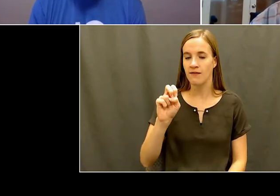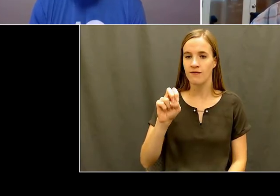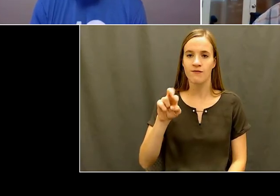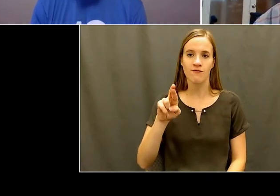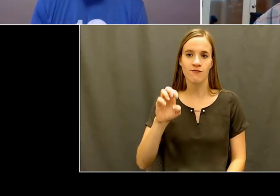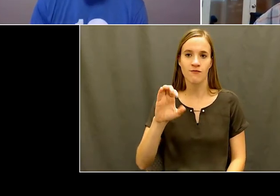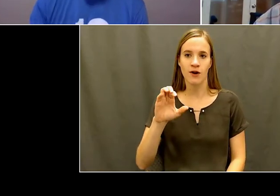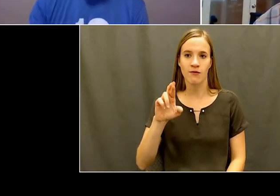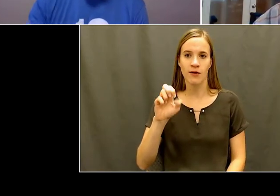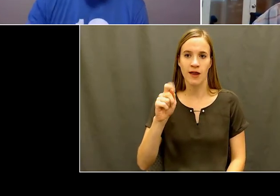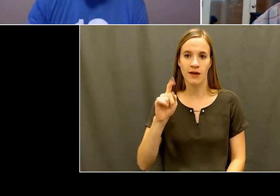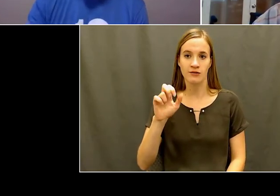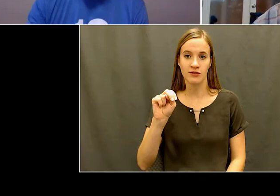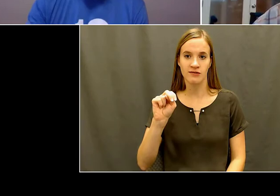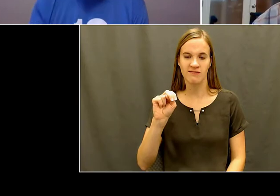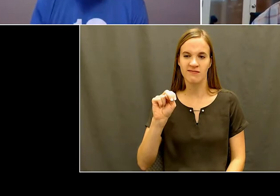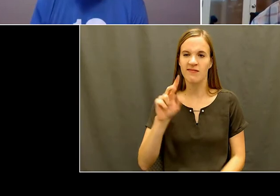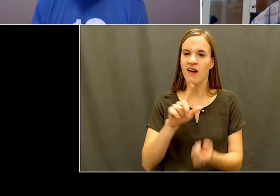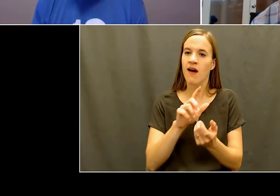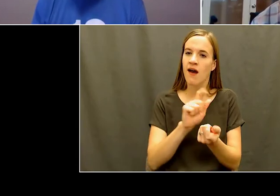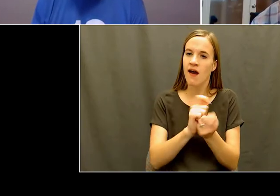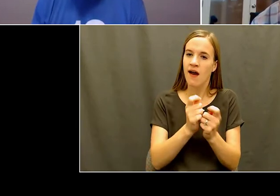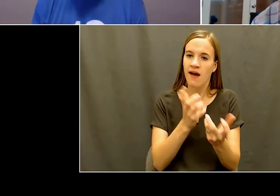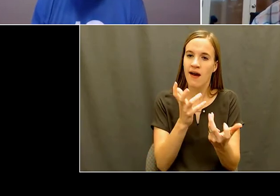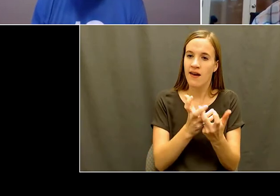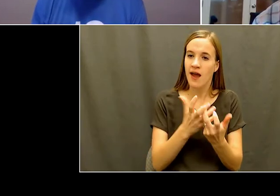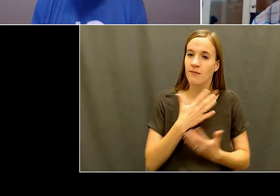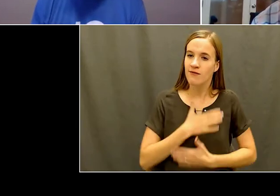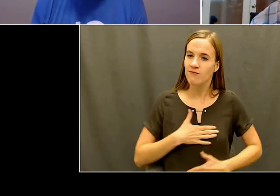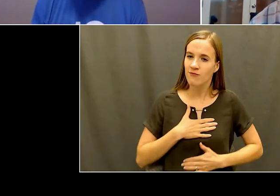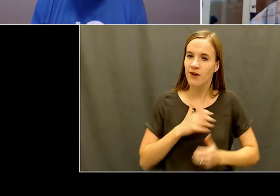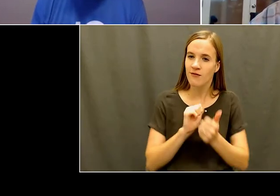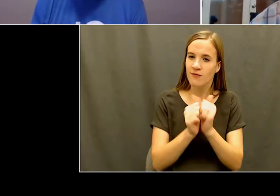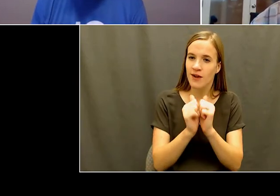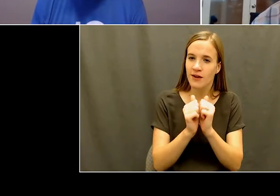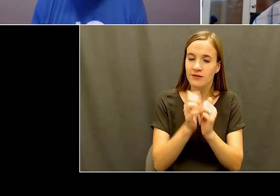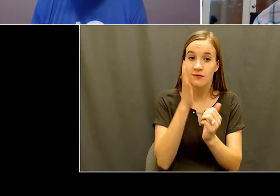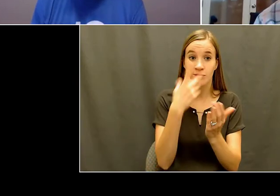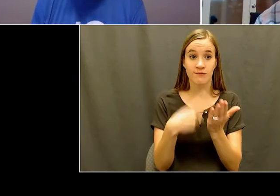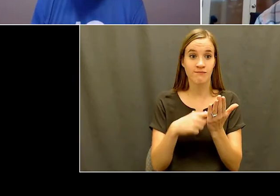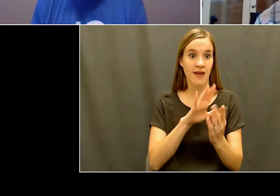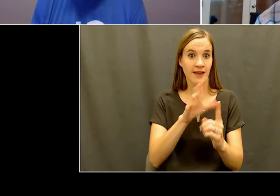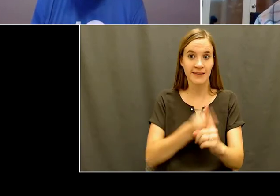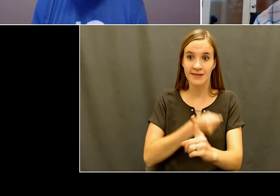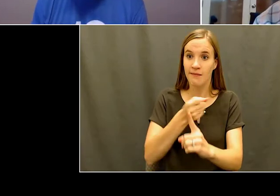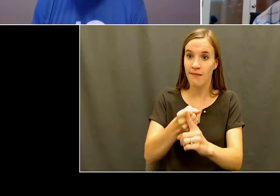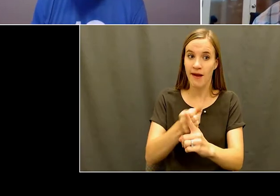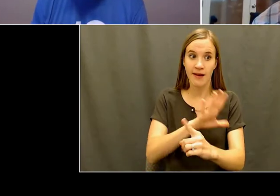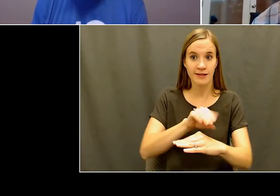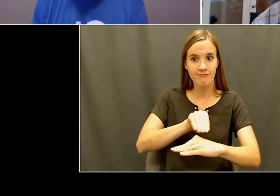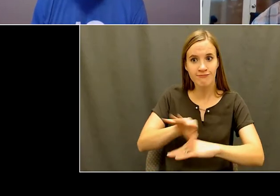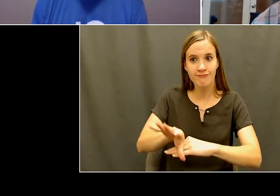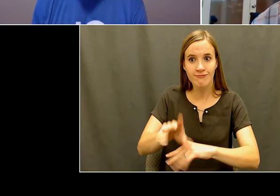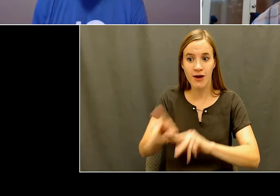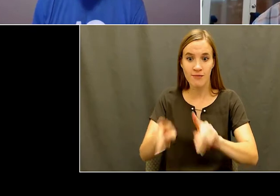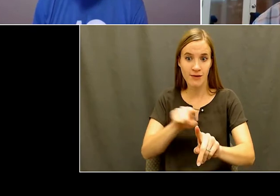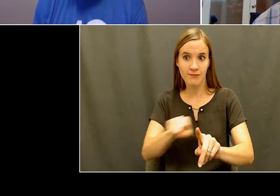of the lives that he impacted with, with that programming. Kelly, welcome to, welcome to the interview and thanks for